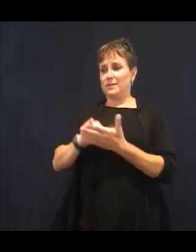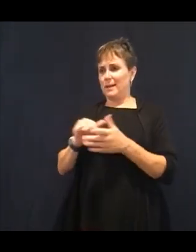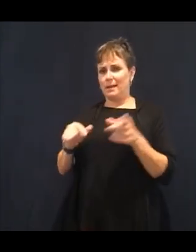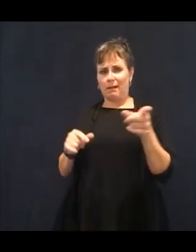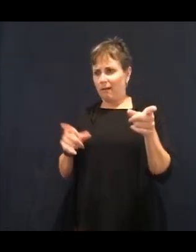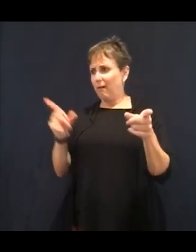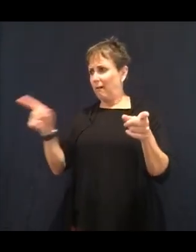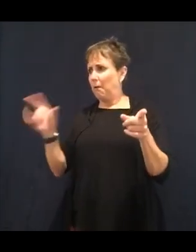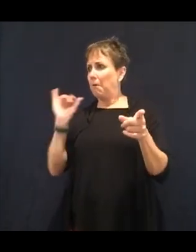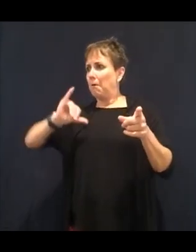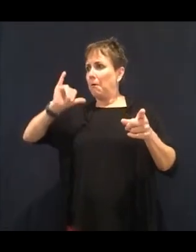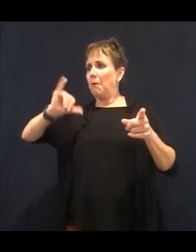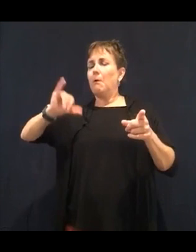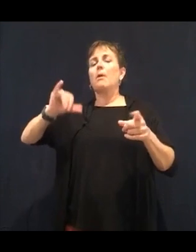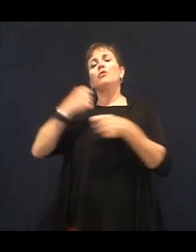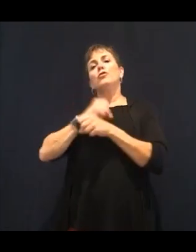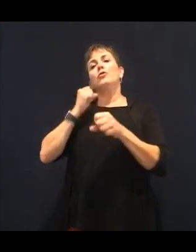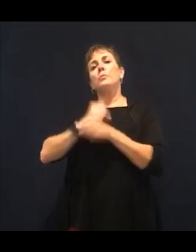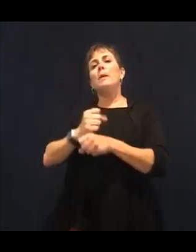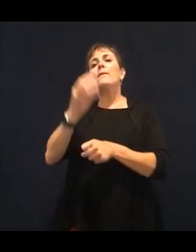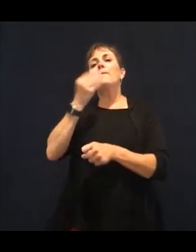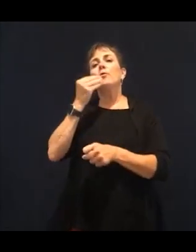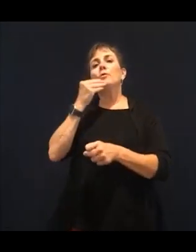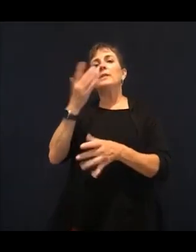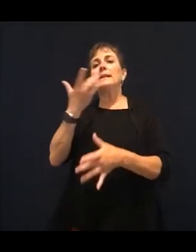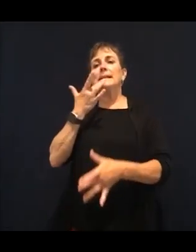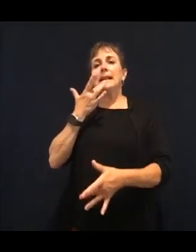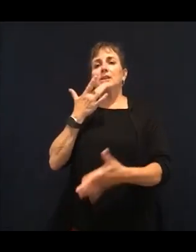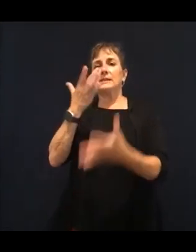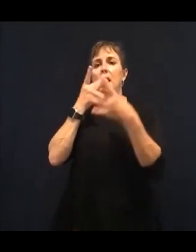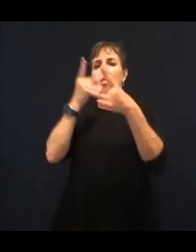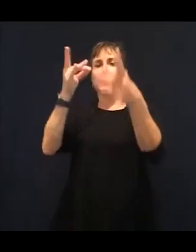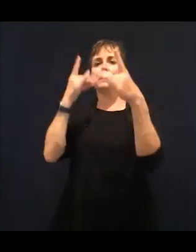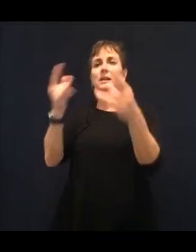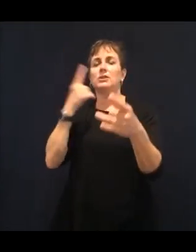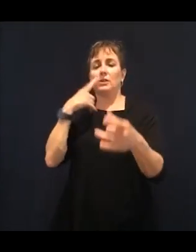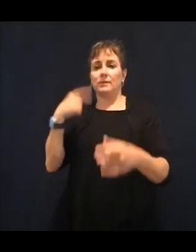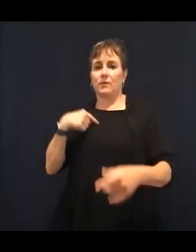it. It's in all of our food, which is why it's so important to read